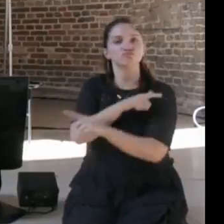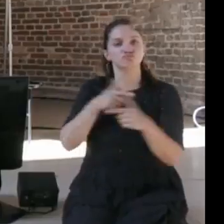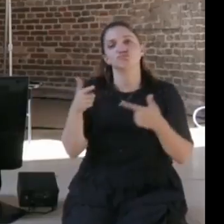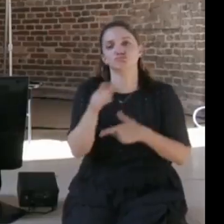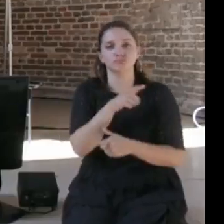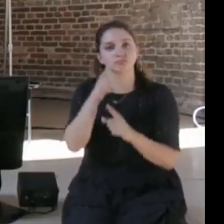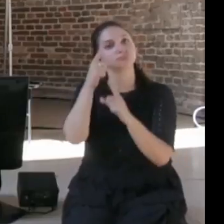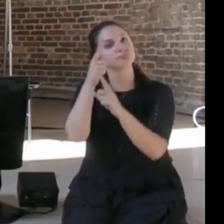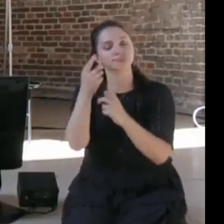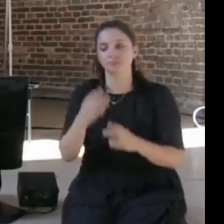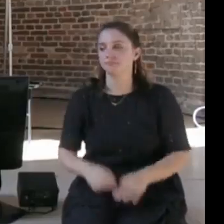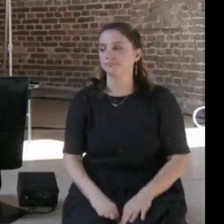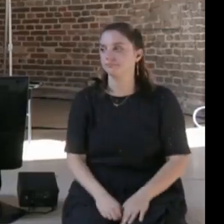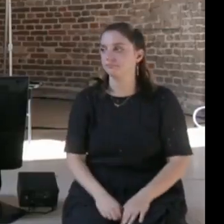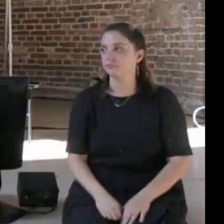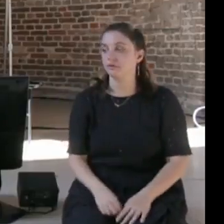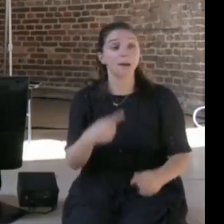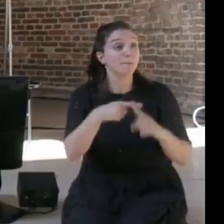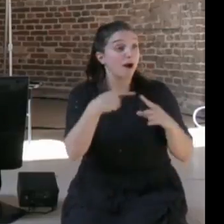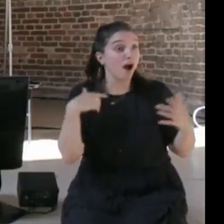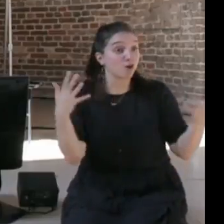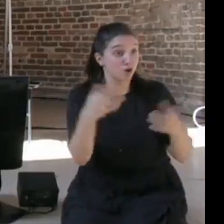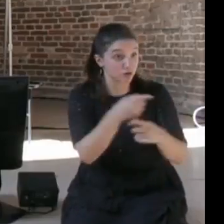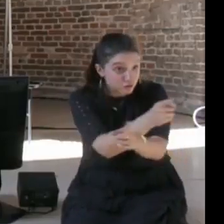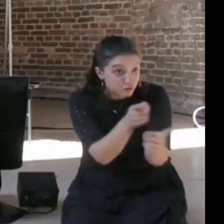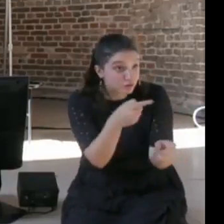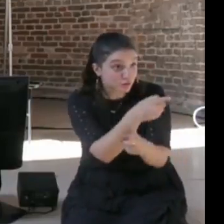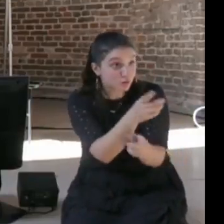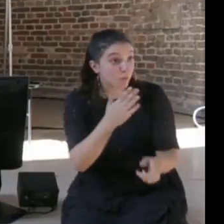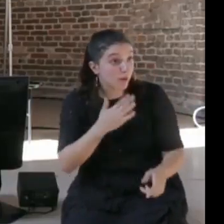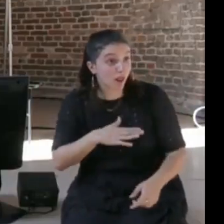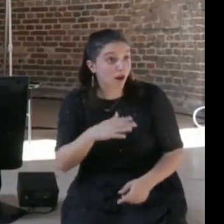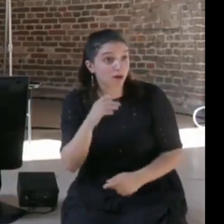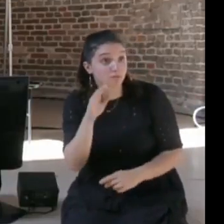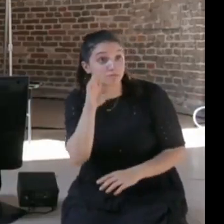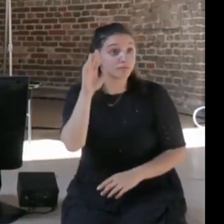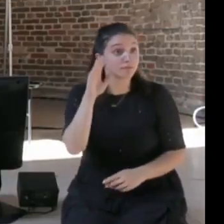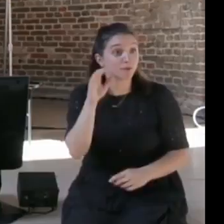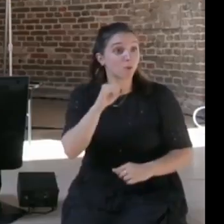I also encourage you if you want to ask a quick question you don't have to wait to the